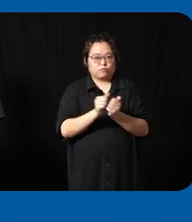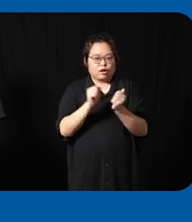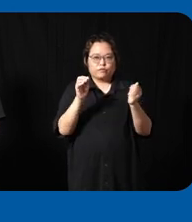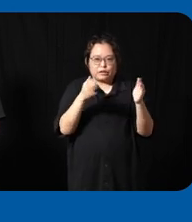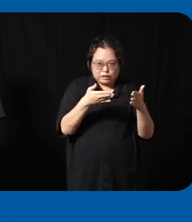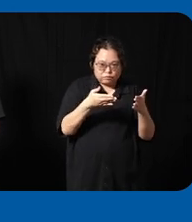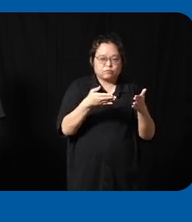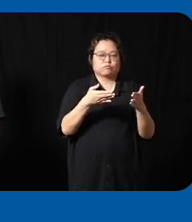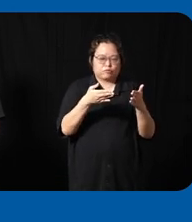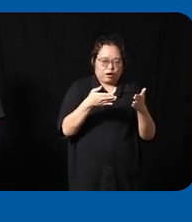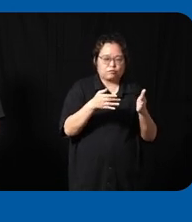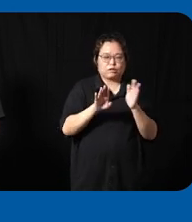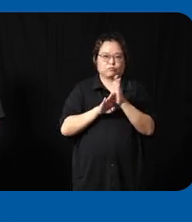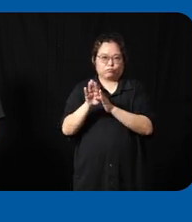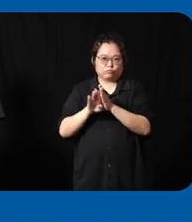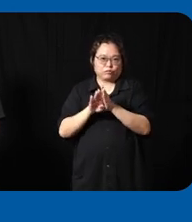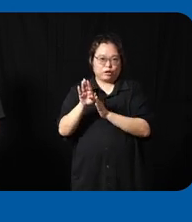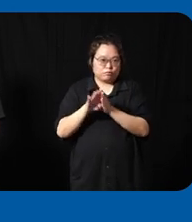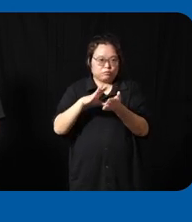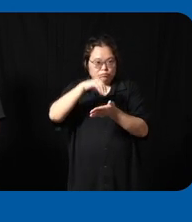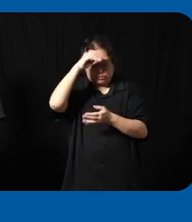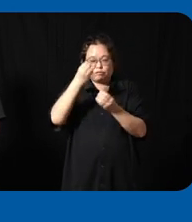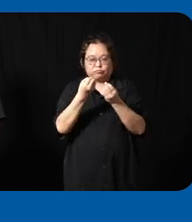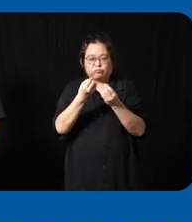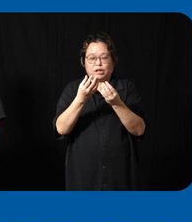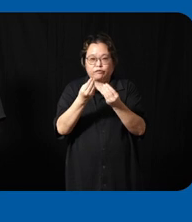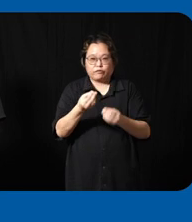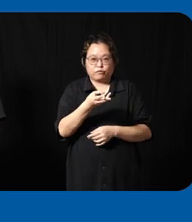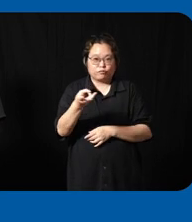we developed this learn more software together with the teachers we recorded their voice into